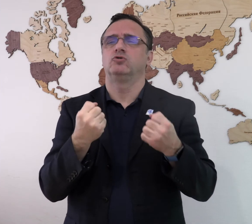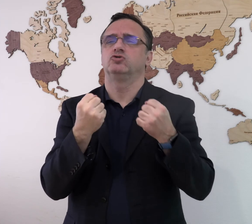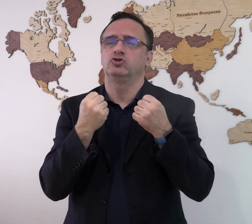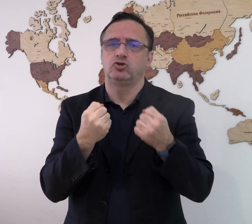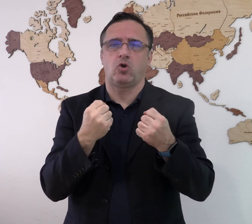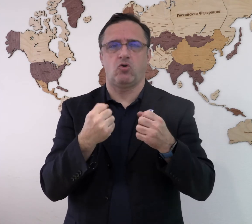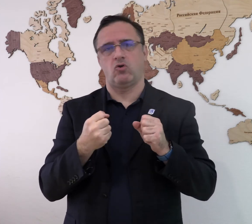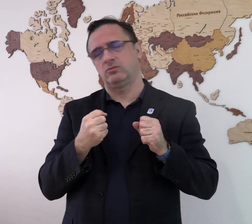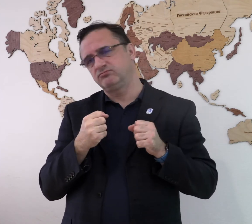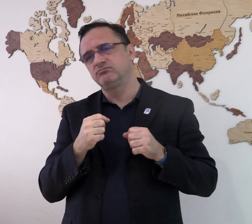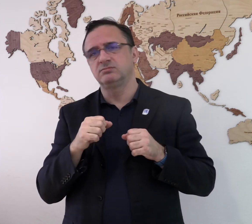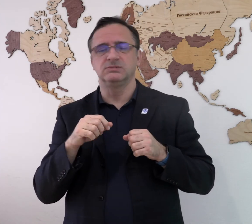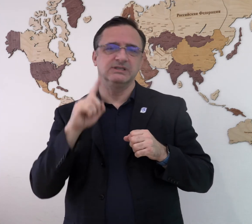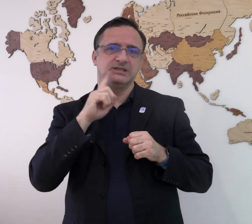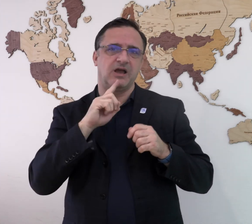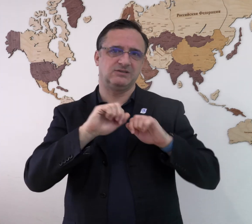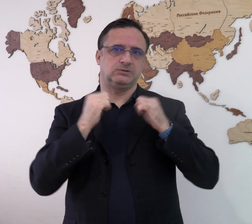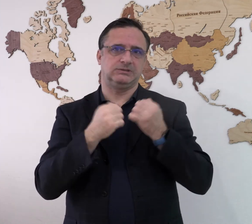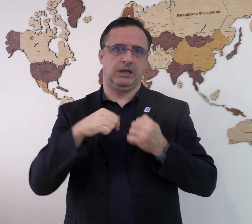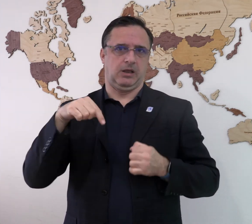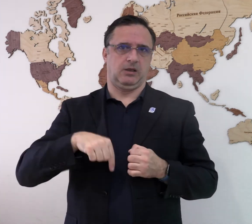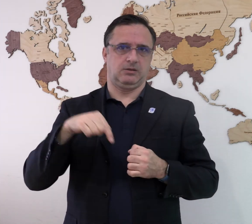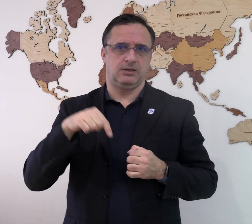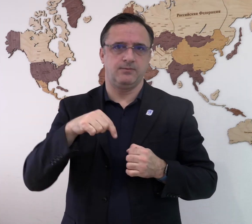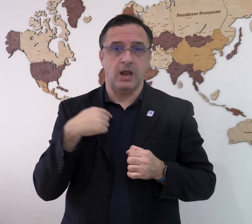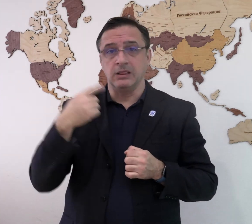In my opinion, Russia is ahead of many countries in important areas.